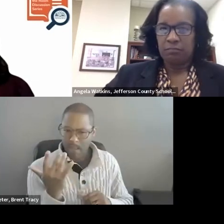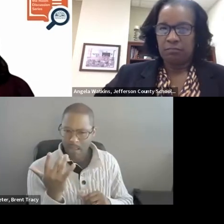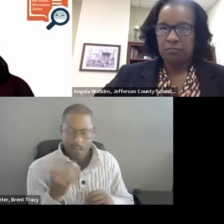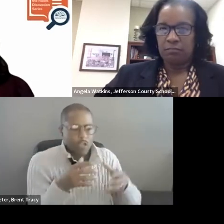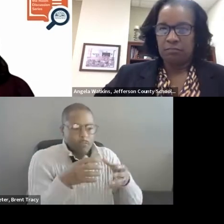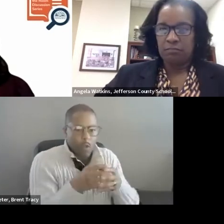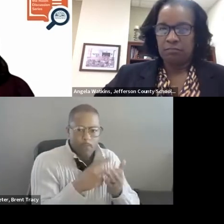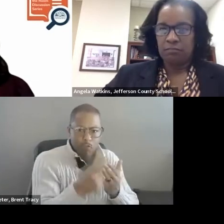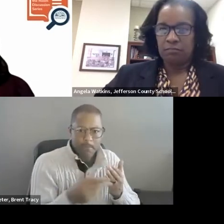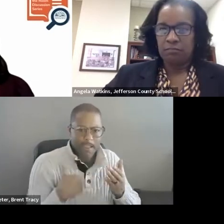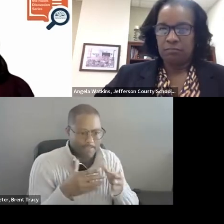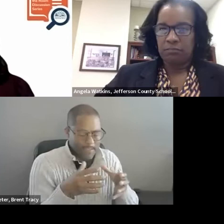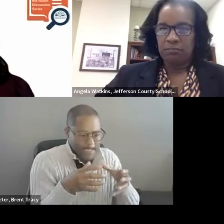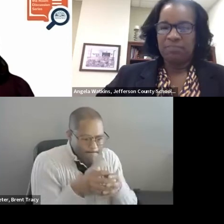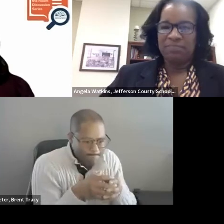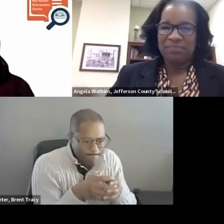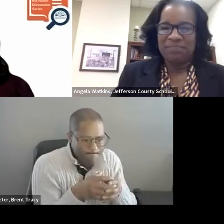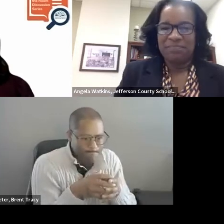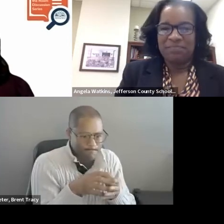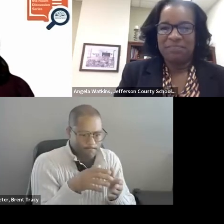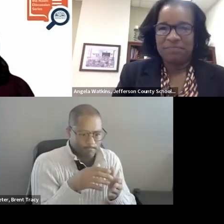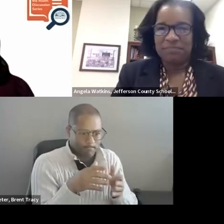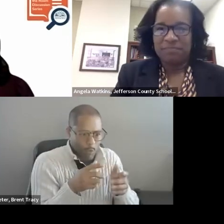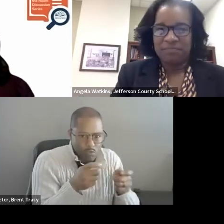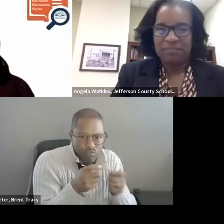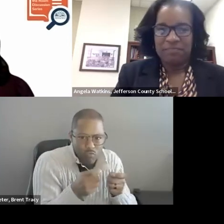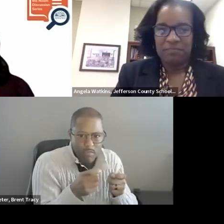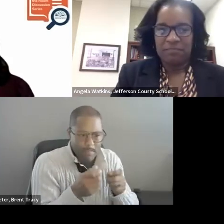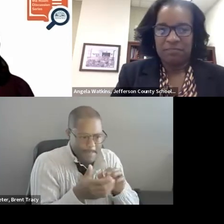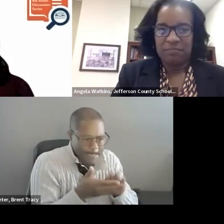locus of control and can be more faithfully implemented.